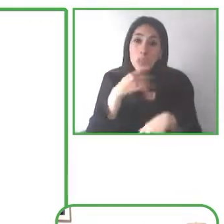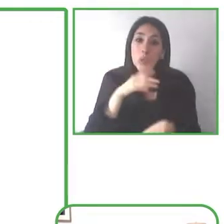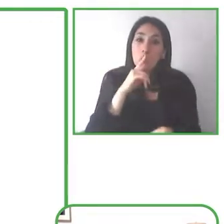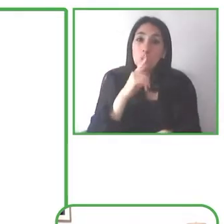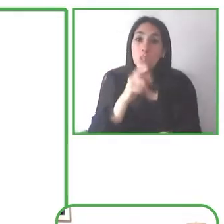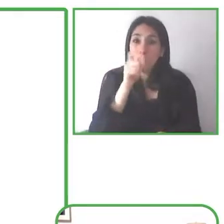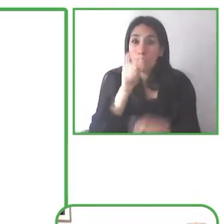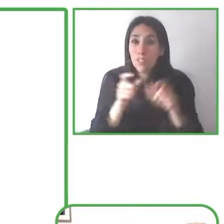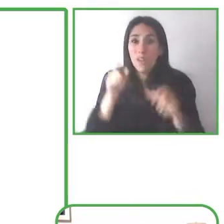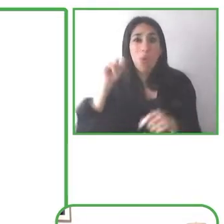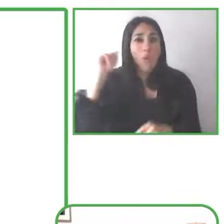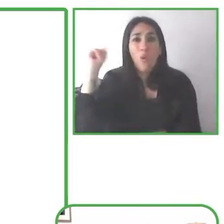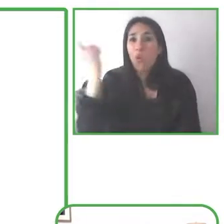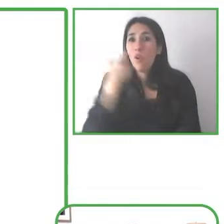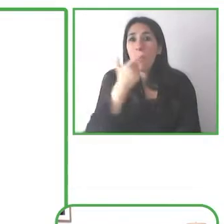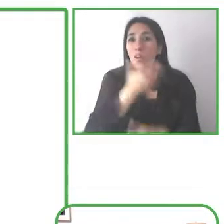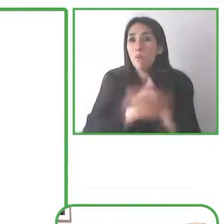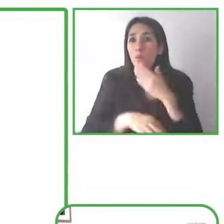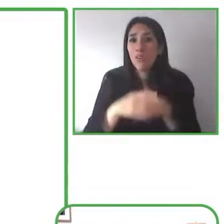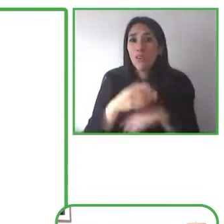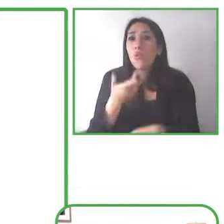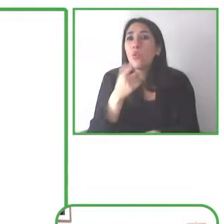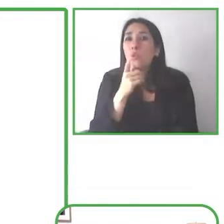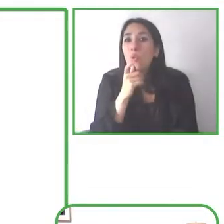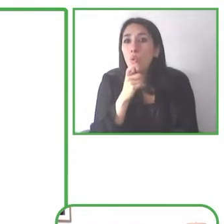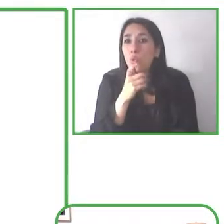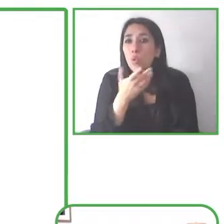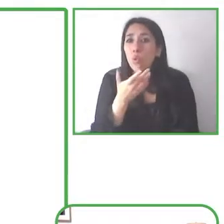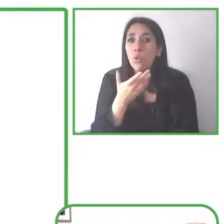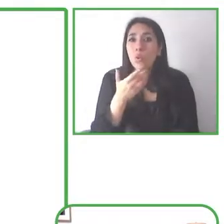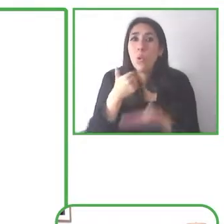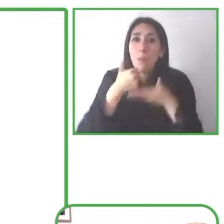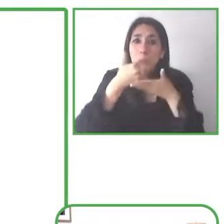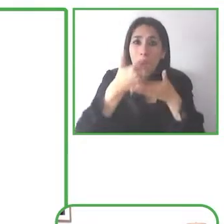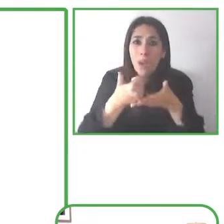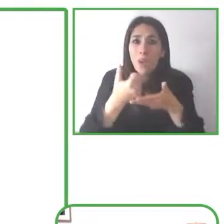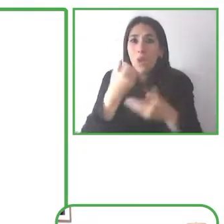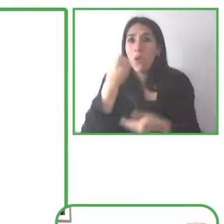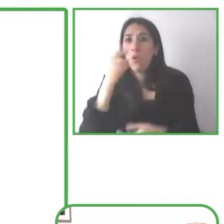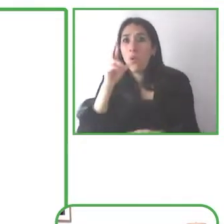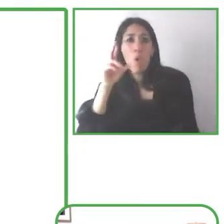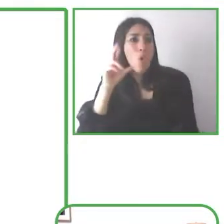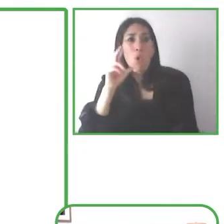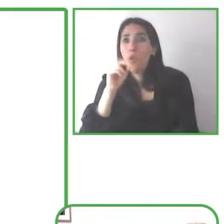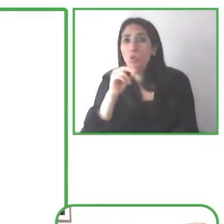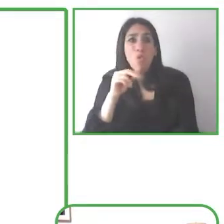So now that I’m at Google and working in this area my whole passion and my my drive